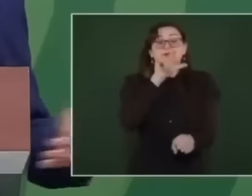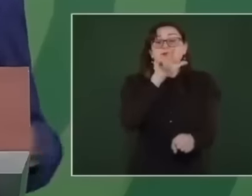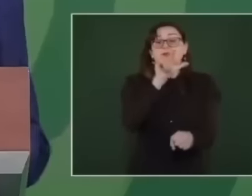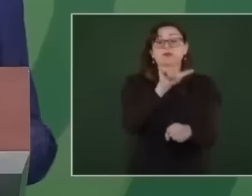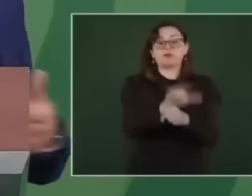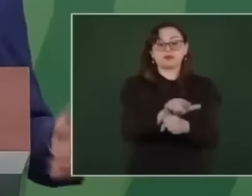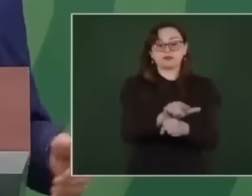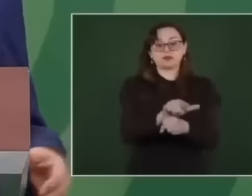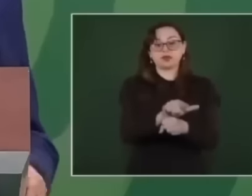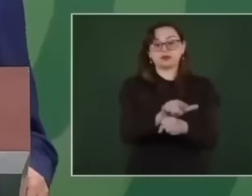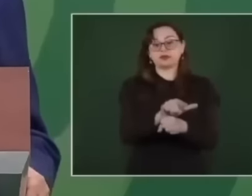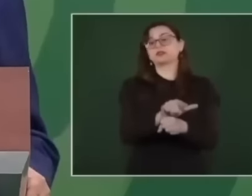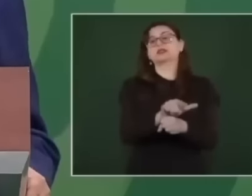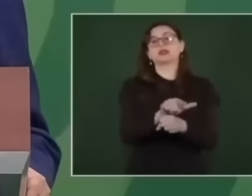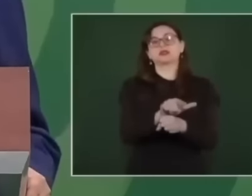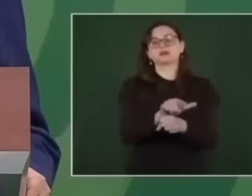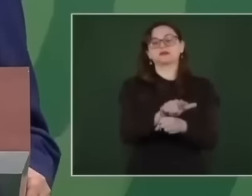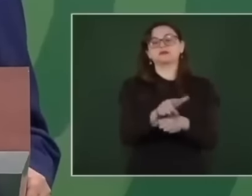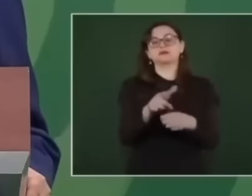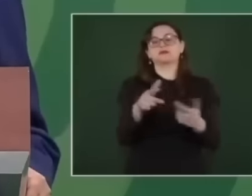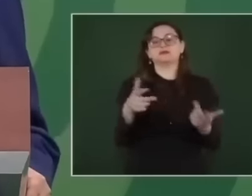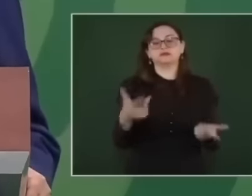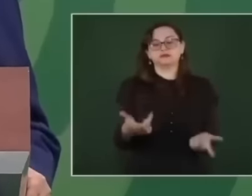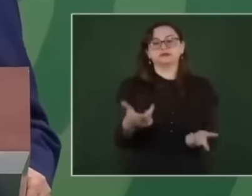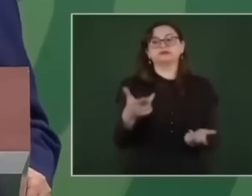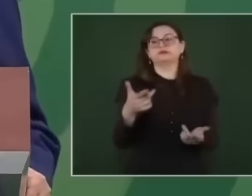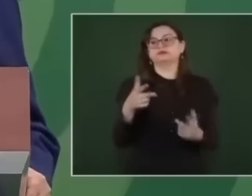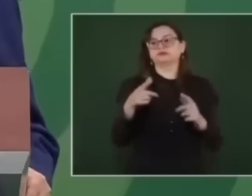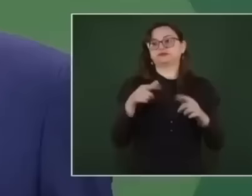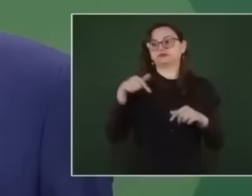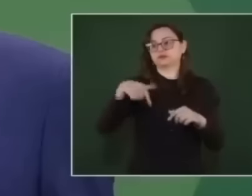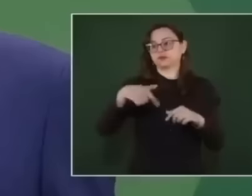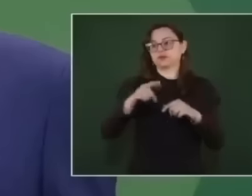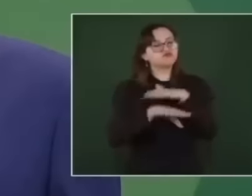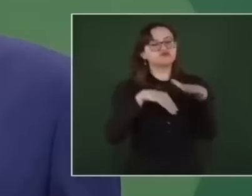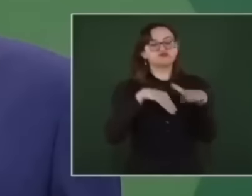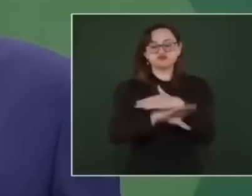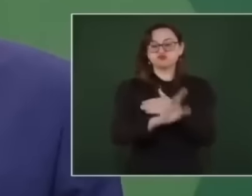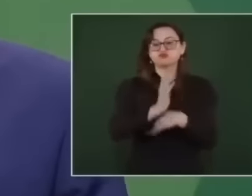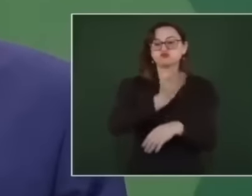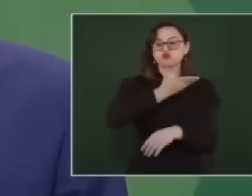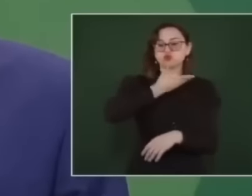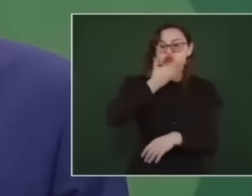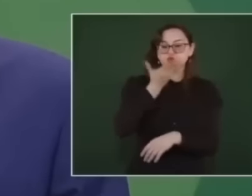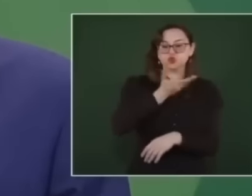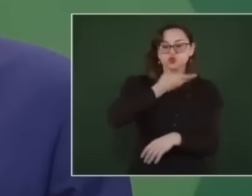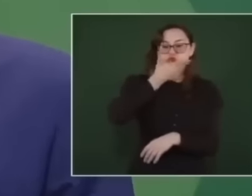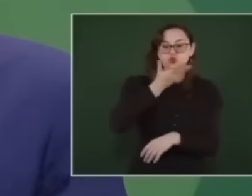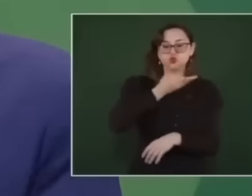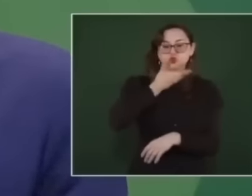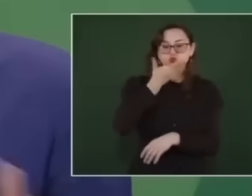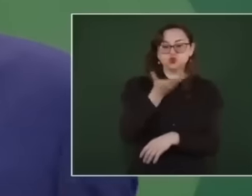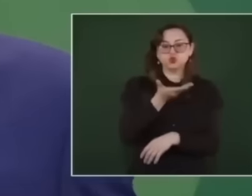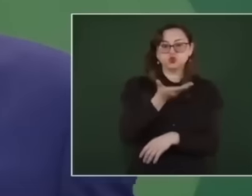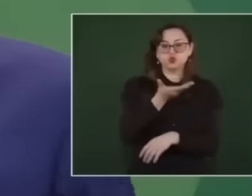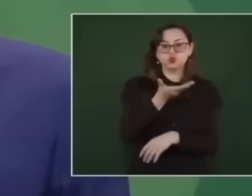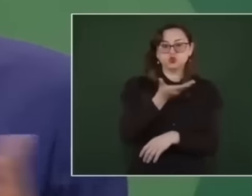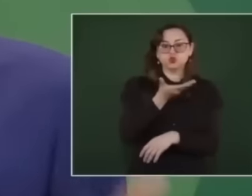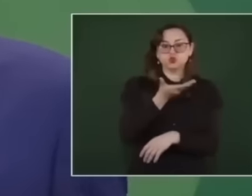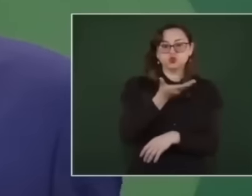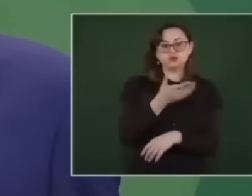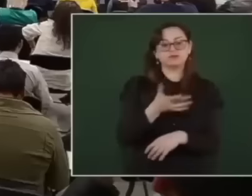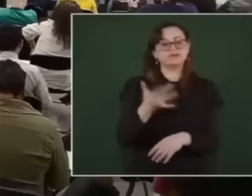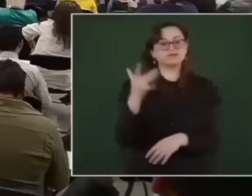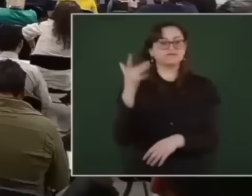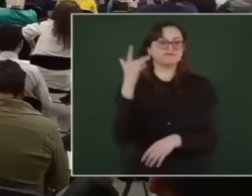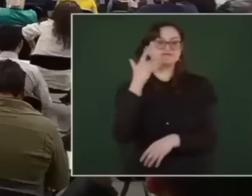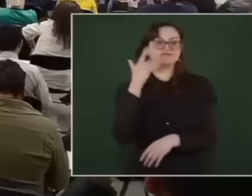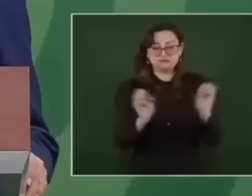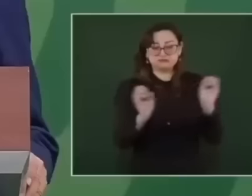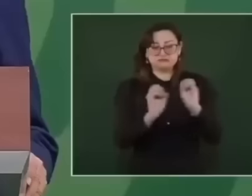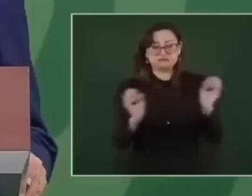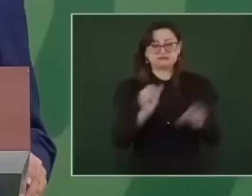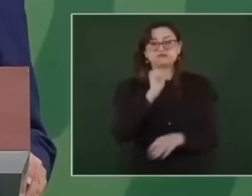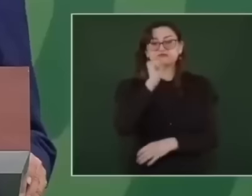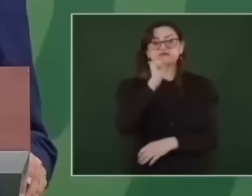foreign national visitors came here and it was Well pure hype, no,